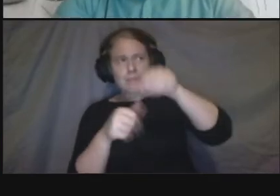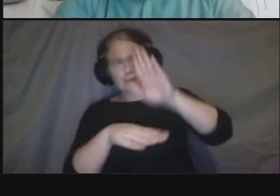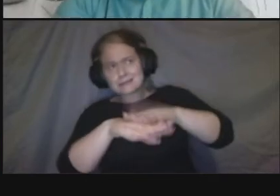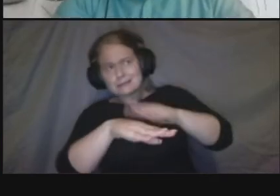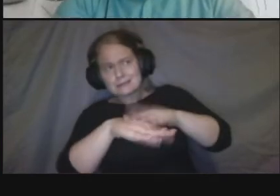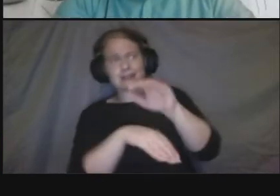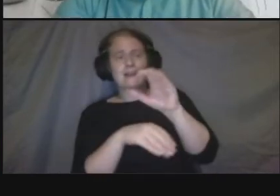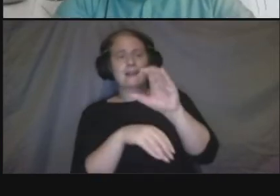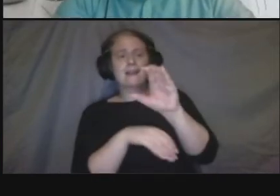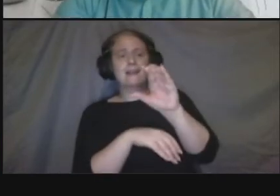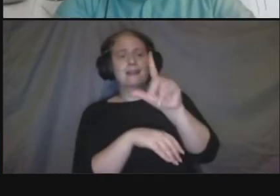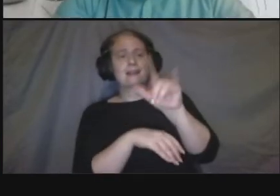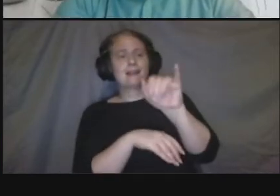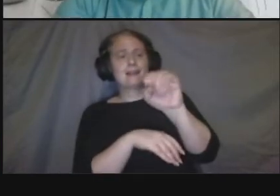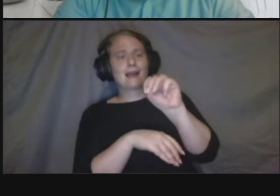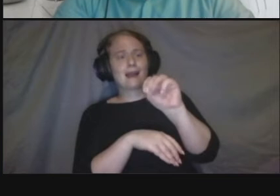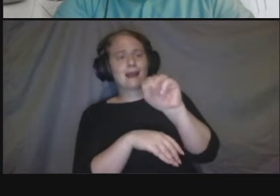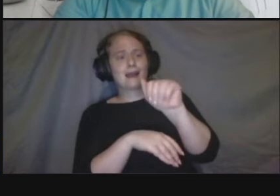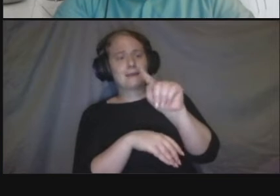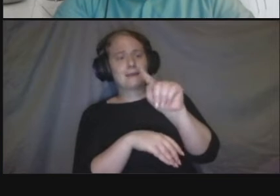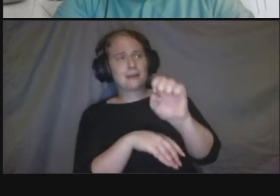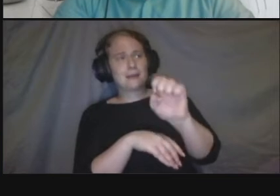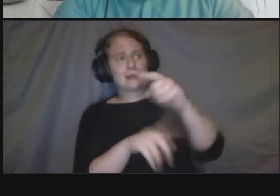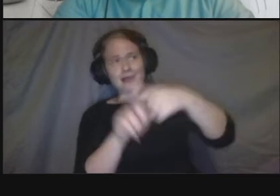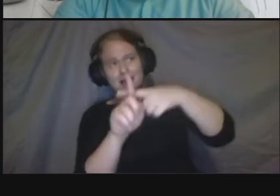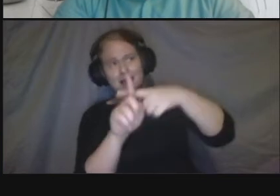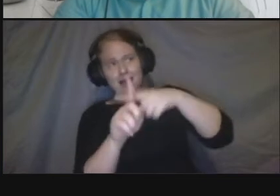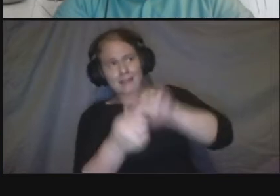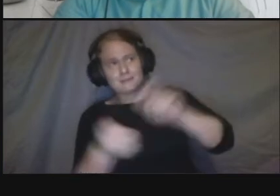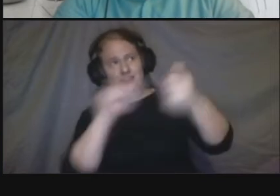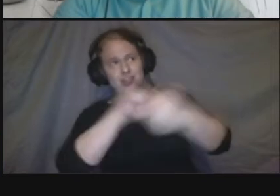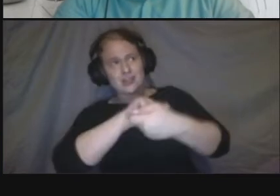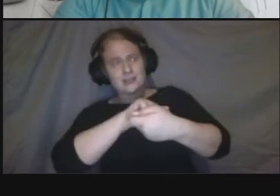comments about um flooding on connecticut between wyndham and yuma